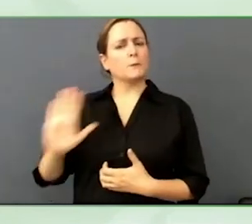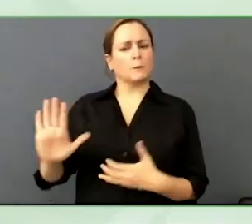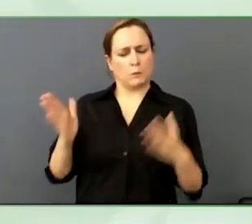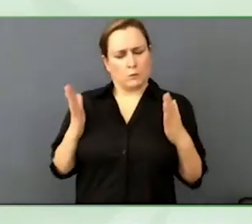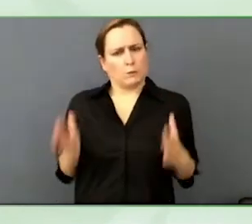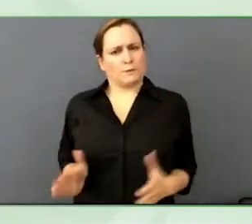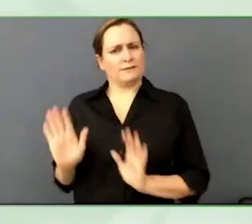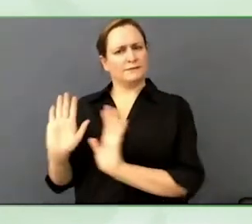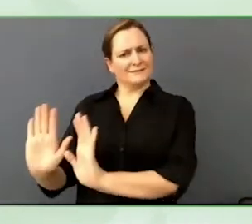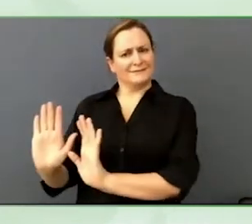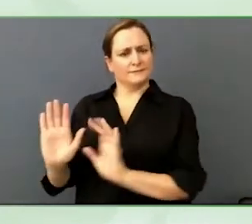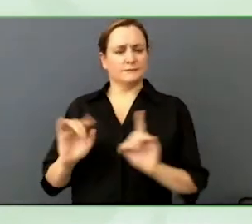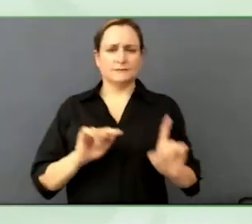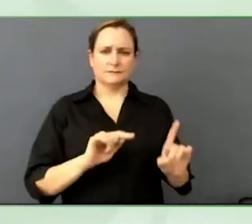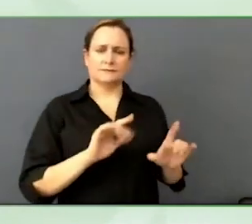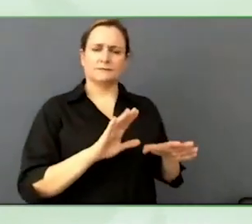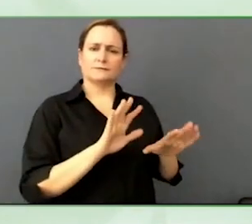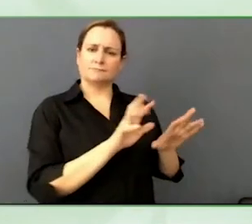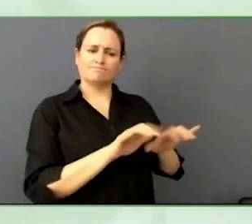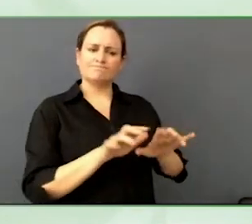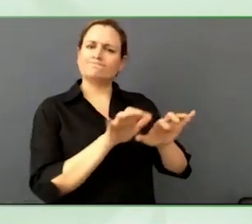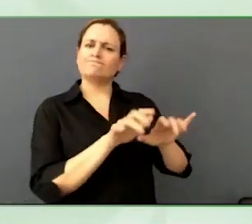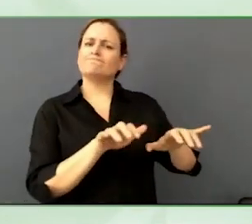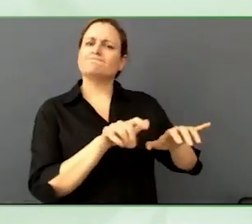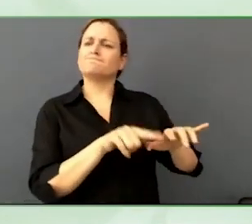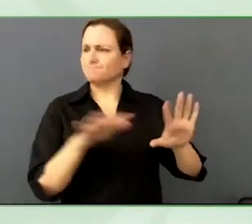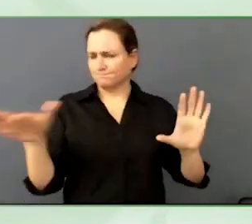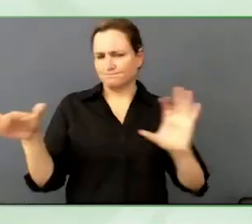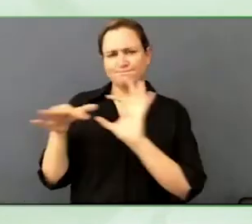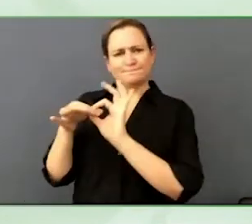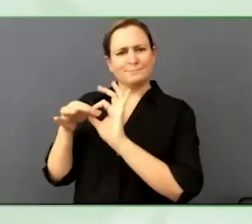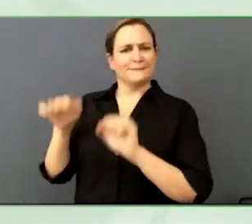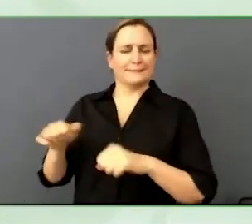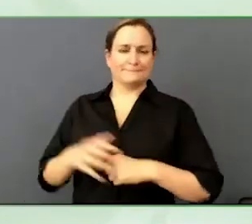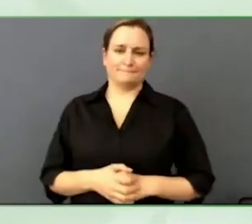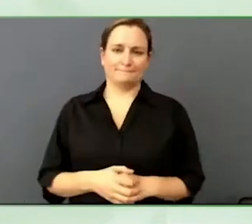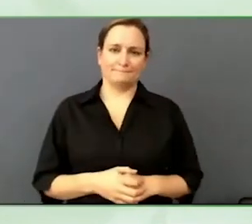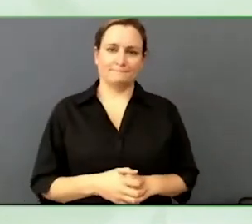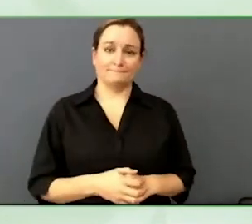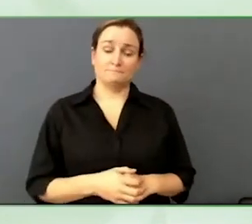And also, the mention of audio description, I agree that is going